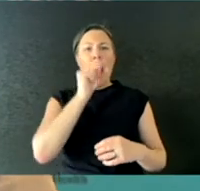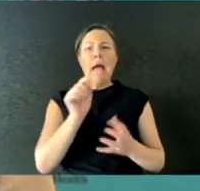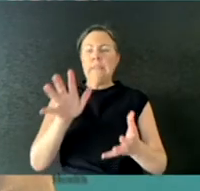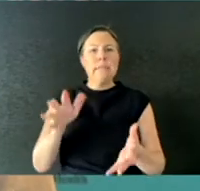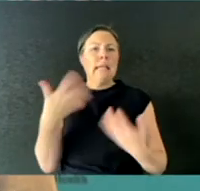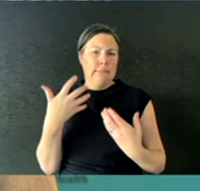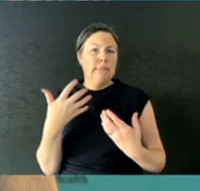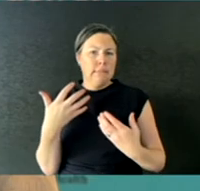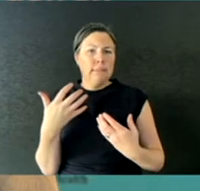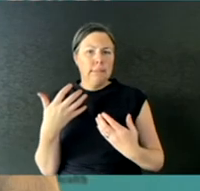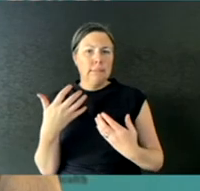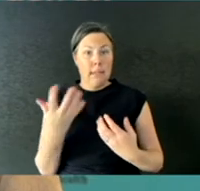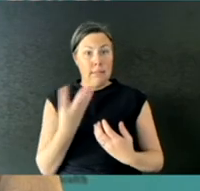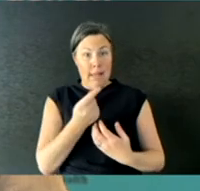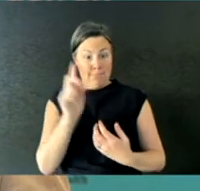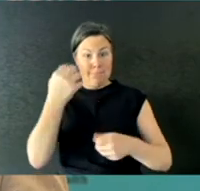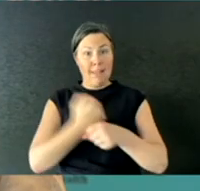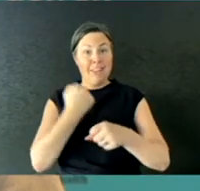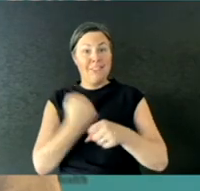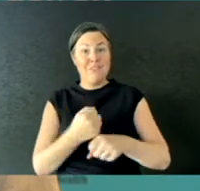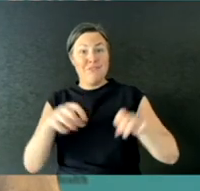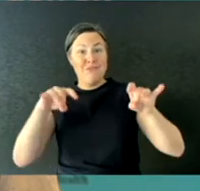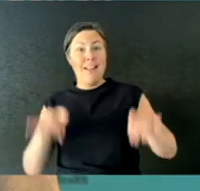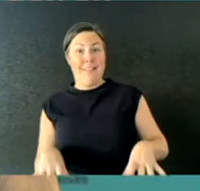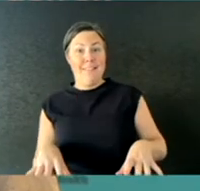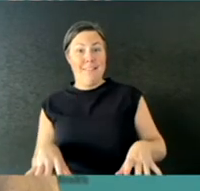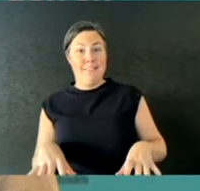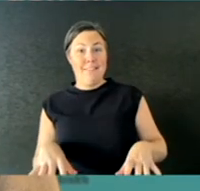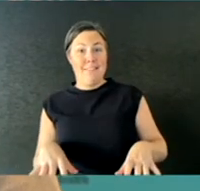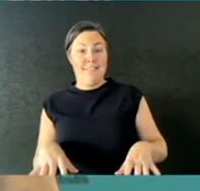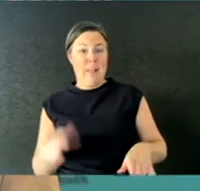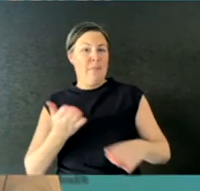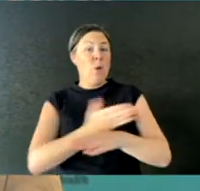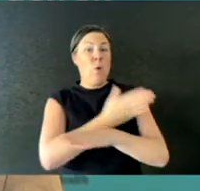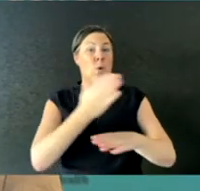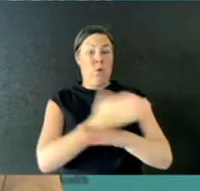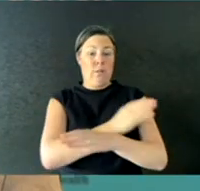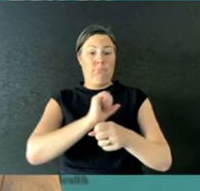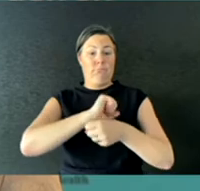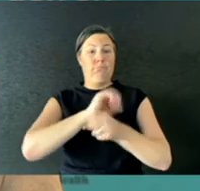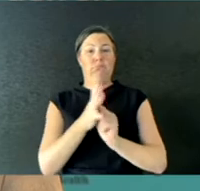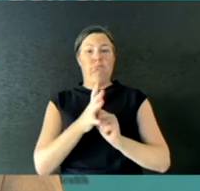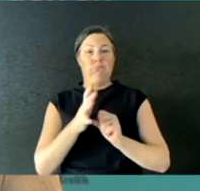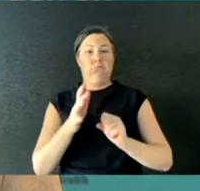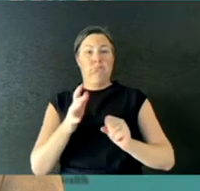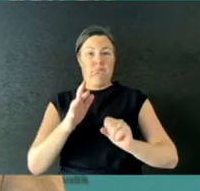being produced in Australia, and prior to this pandemic no N95 masks were produced in Australia.